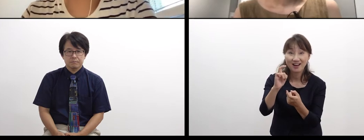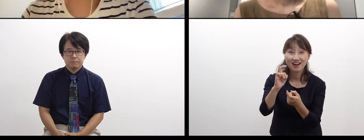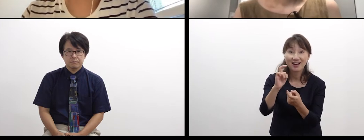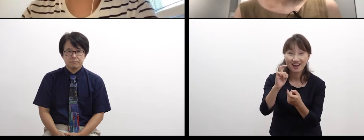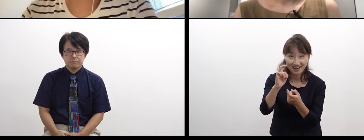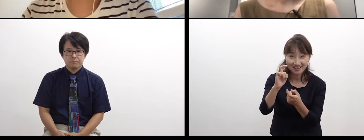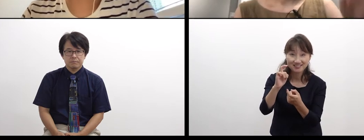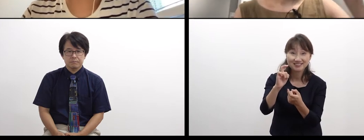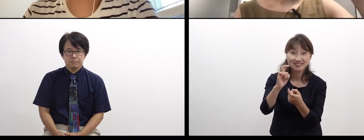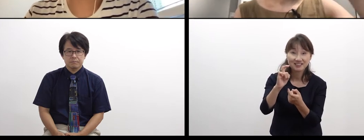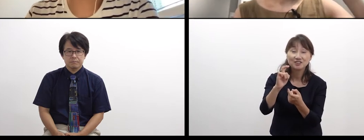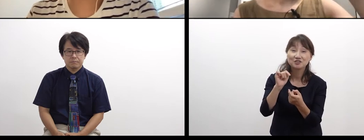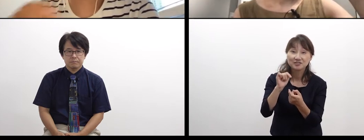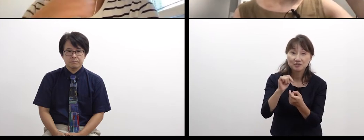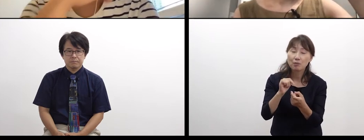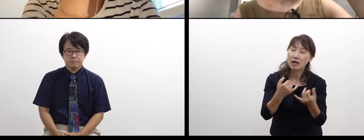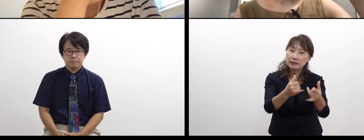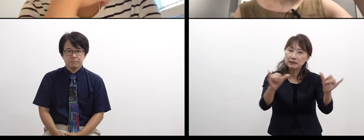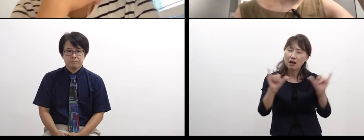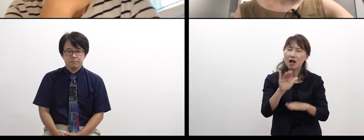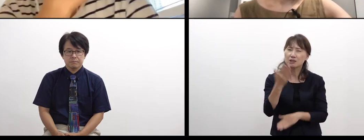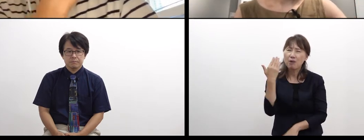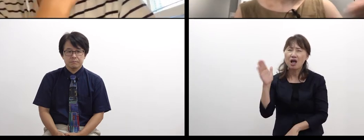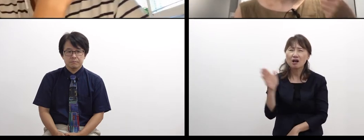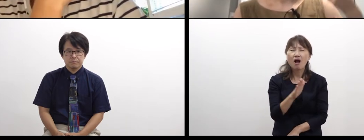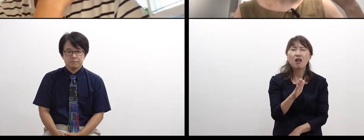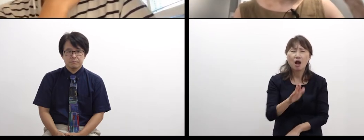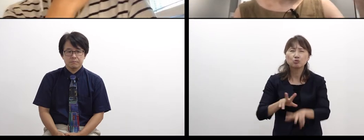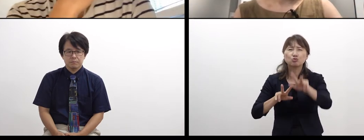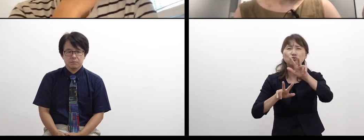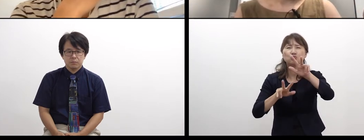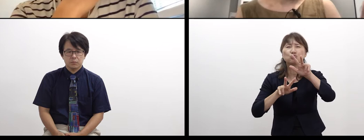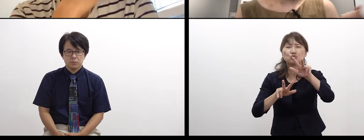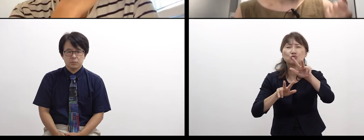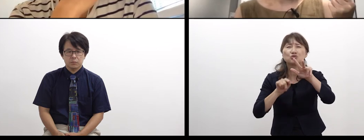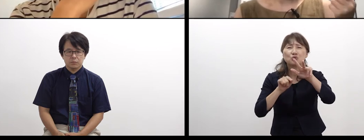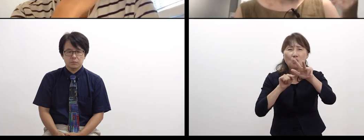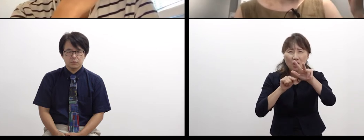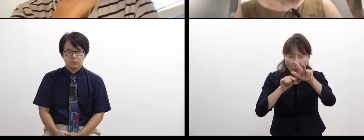or rules in society,